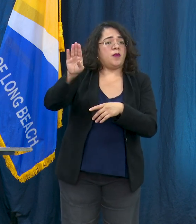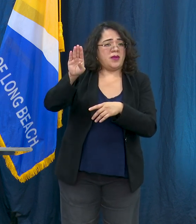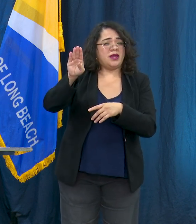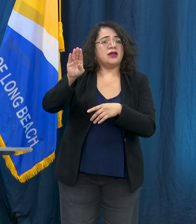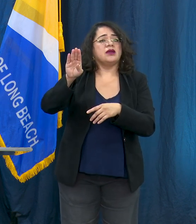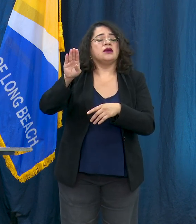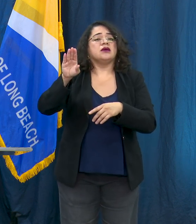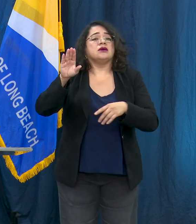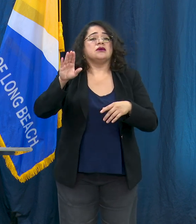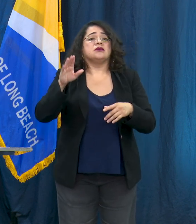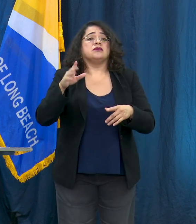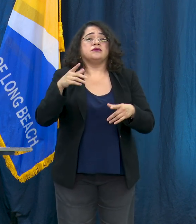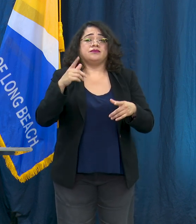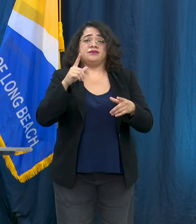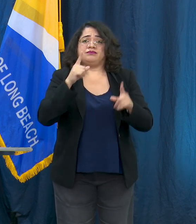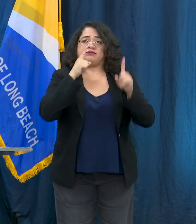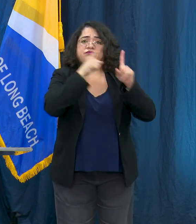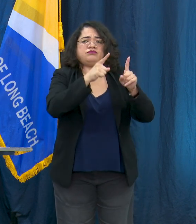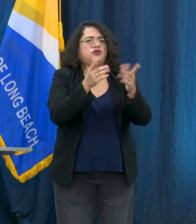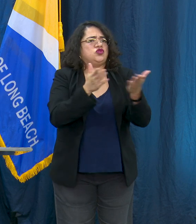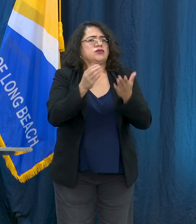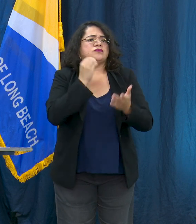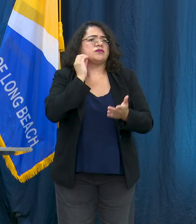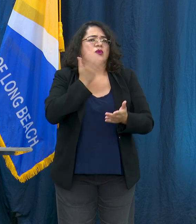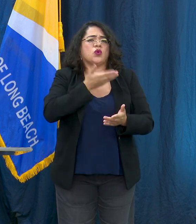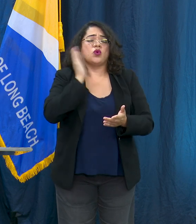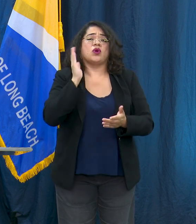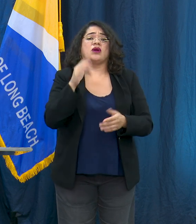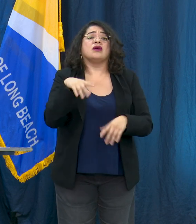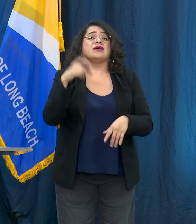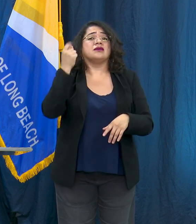city, we're committed to our vision that homelessness is rare and brief when it